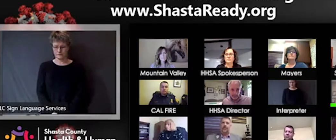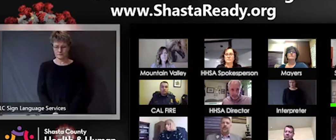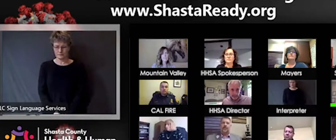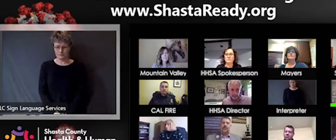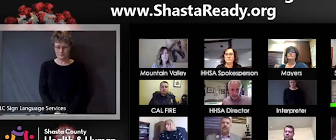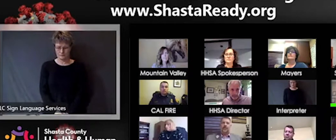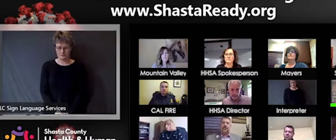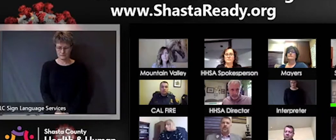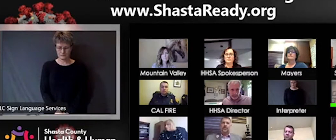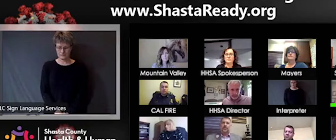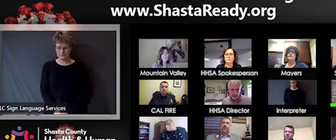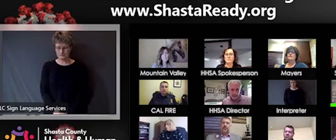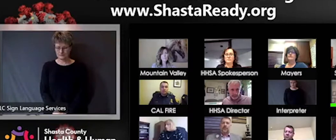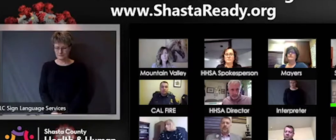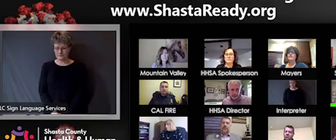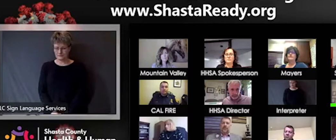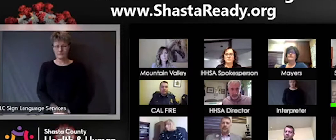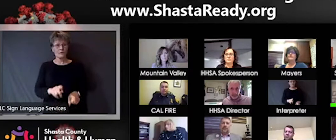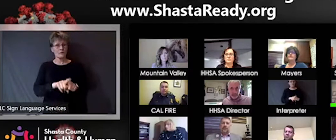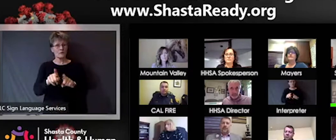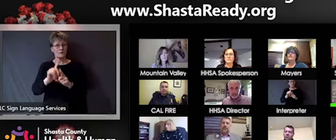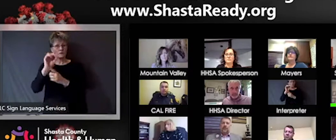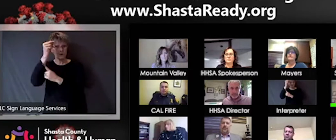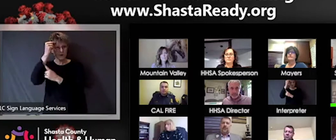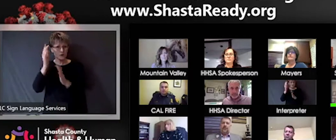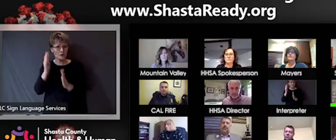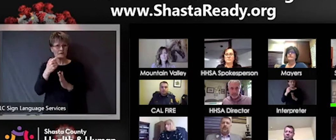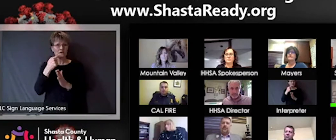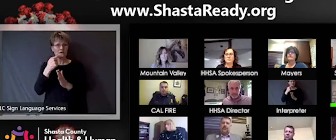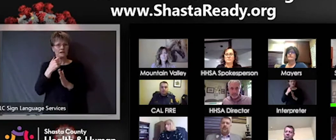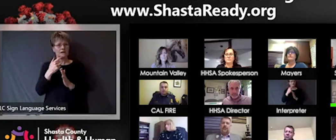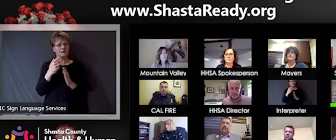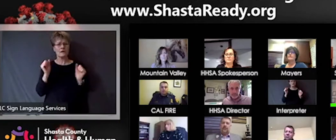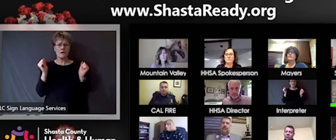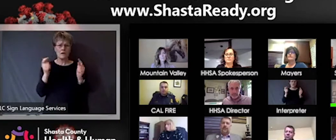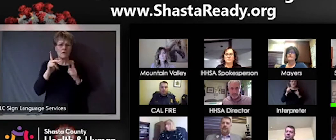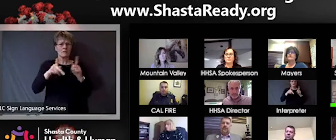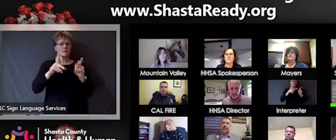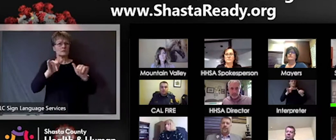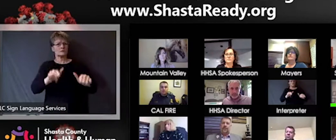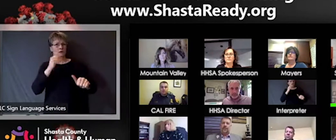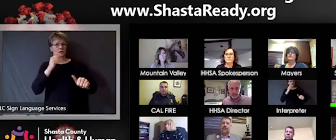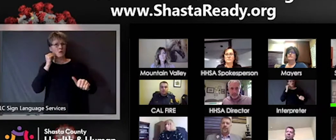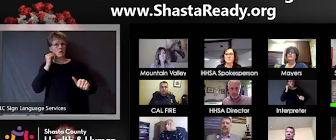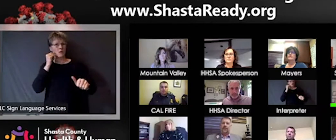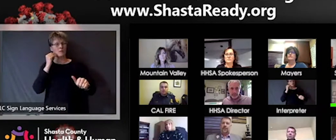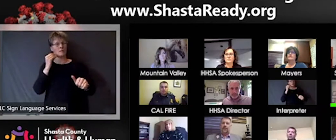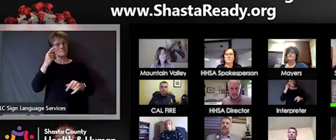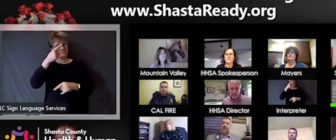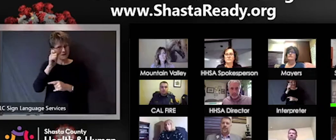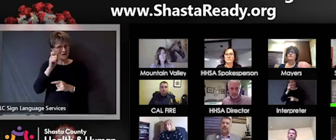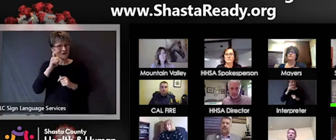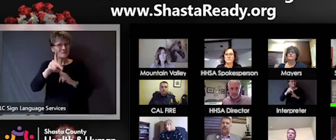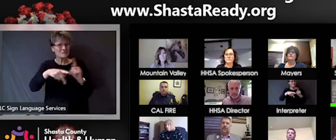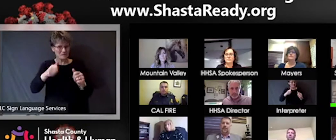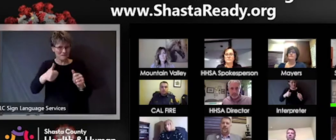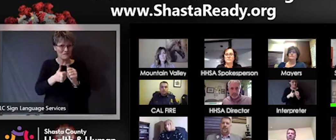the governor's stay-at-home order is in place and we are benefiting from that stay at home order and then that those precautions were implemented our